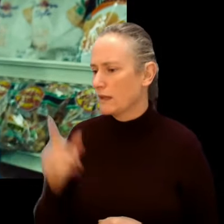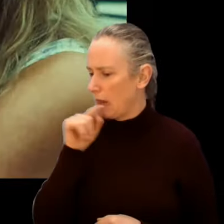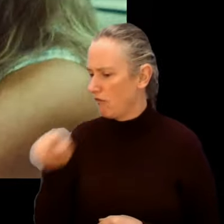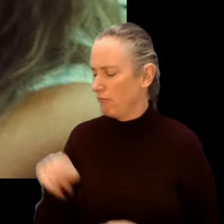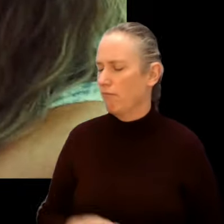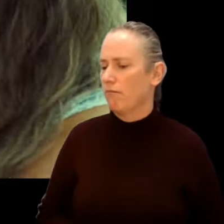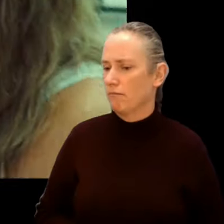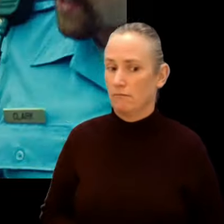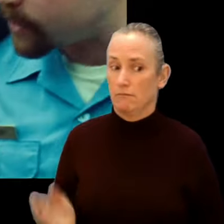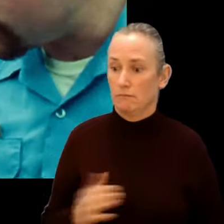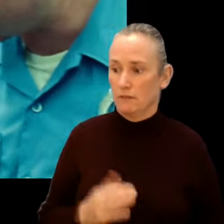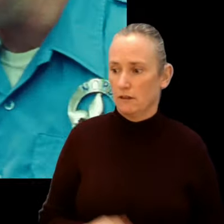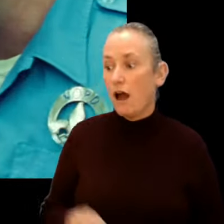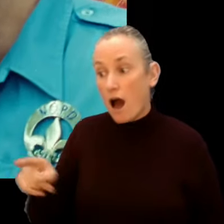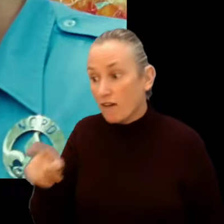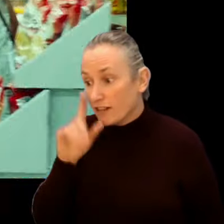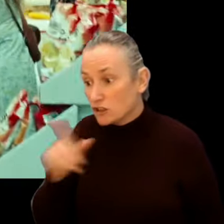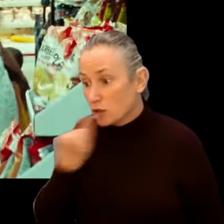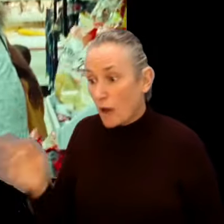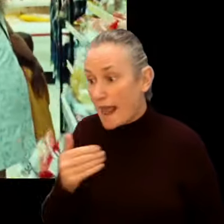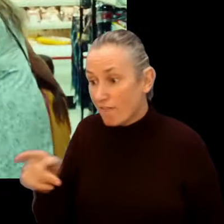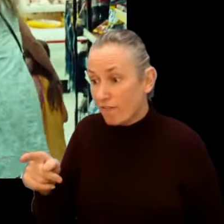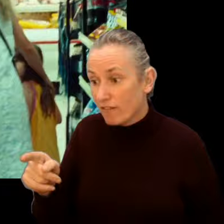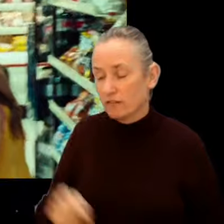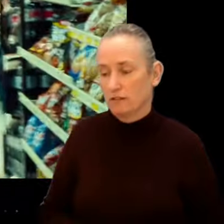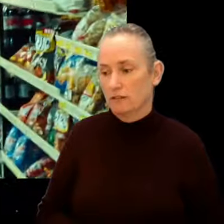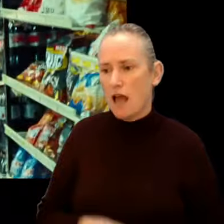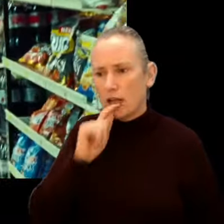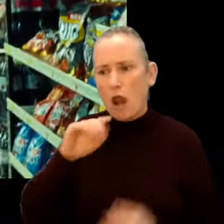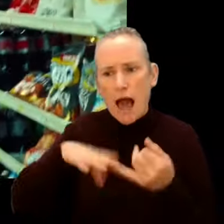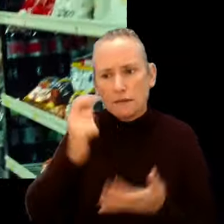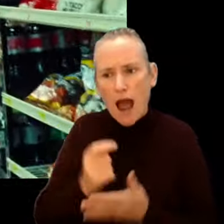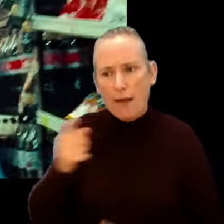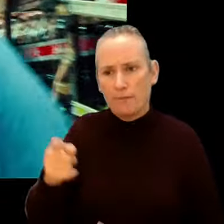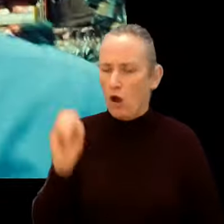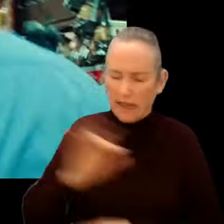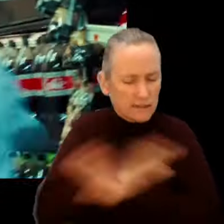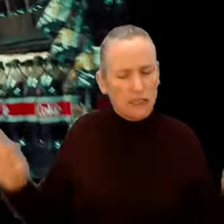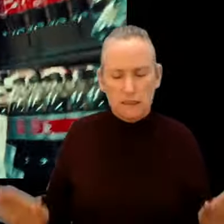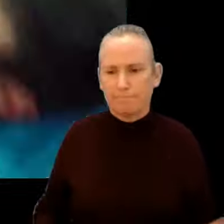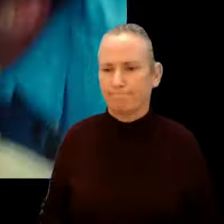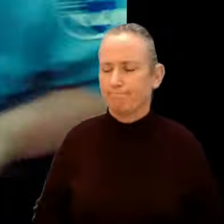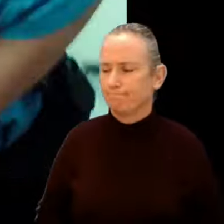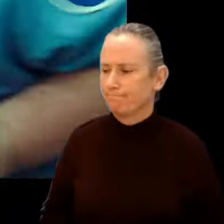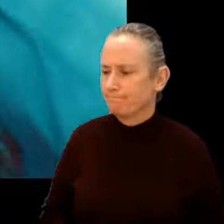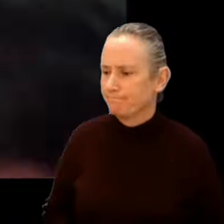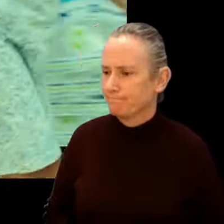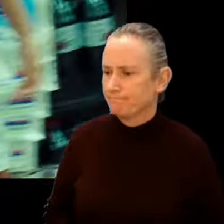Let's go. Hey did I say you can leave? Stop! I'm gonna tell you one last time. Okay that it, put your hands behind your back. Let him go! Dad!